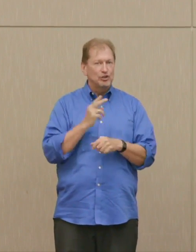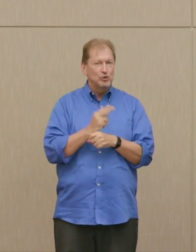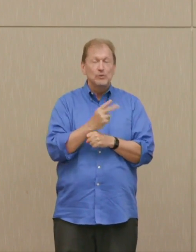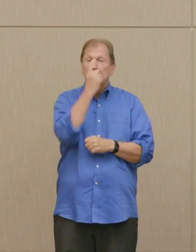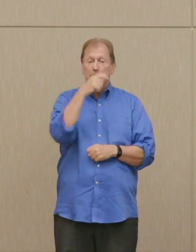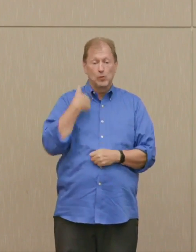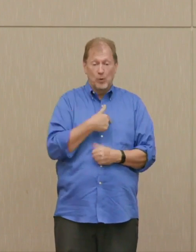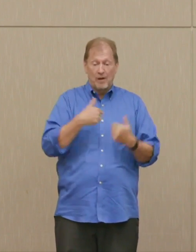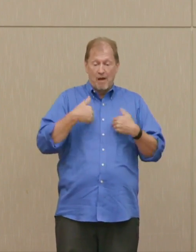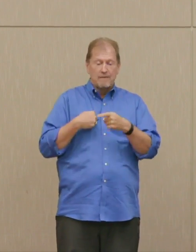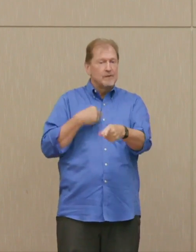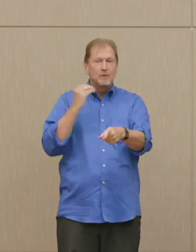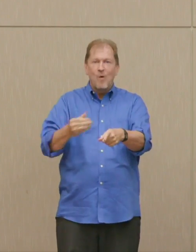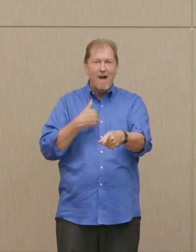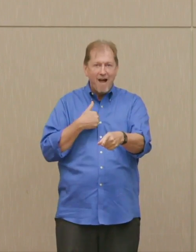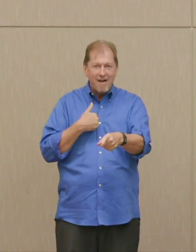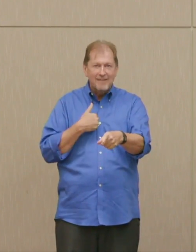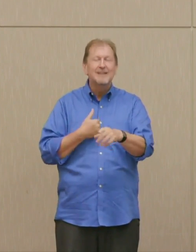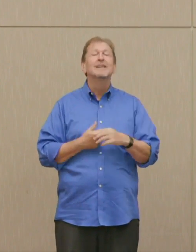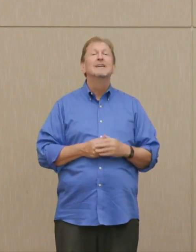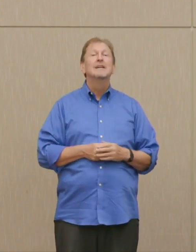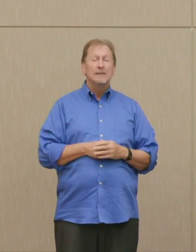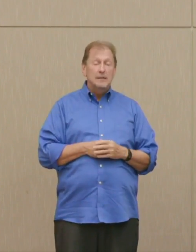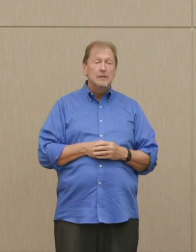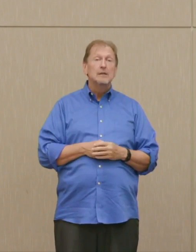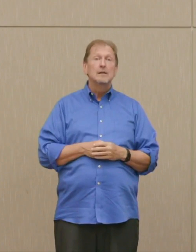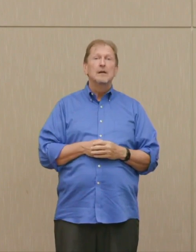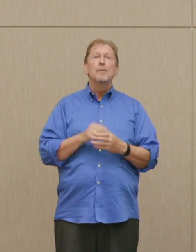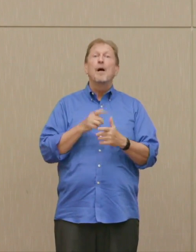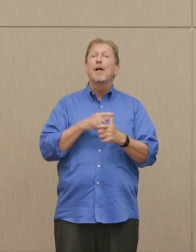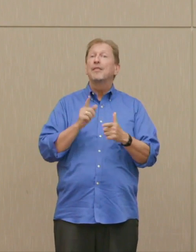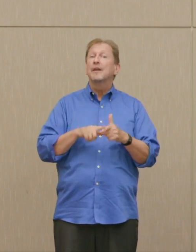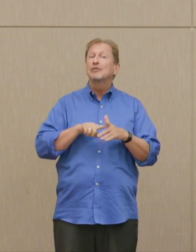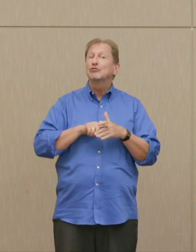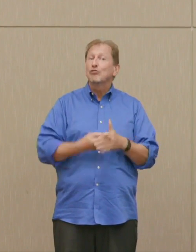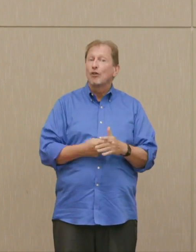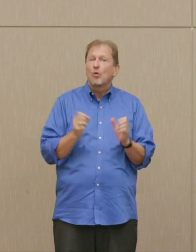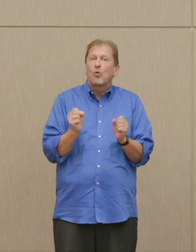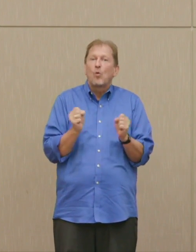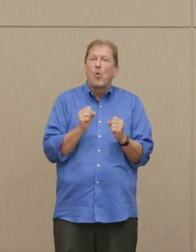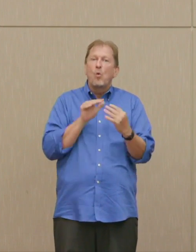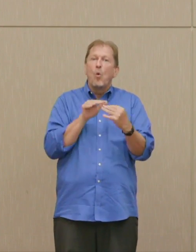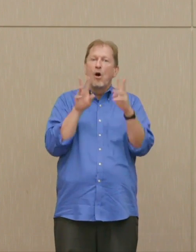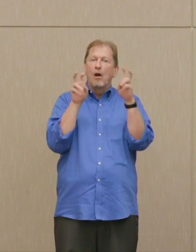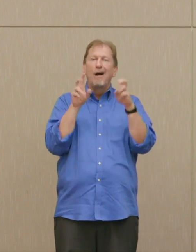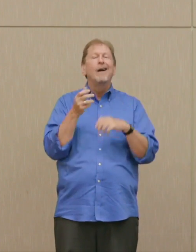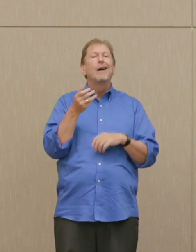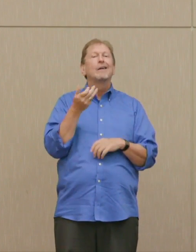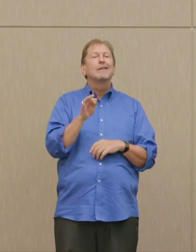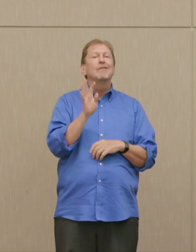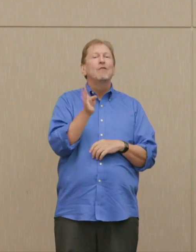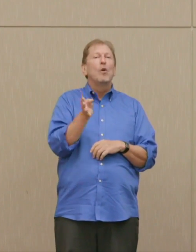That was still true as the Cold War began in the late '40s.